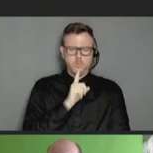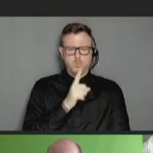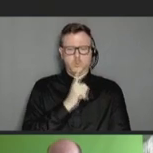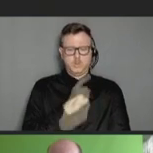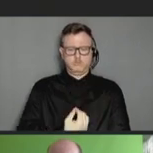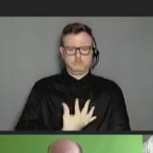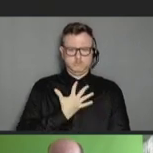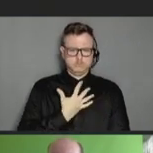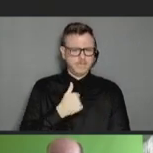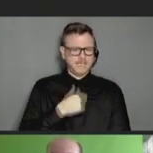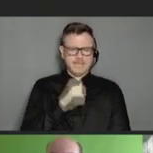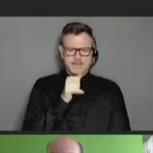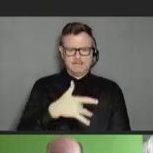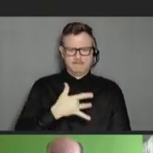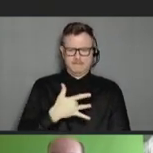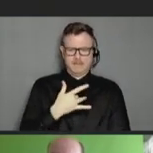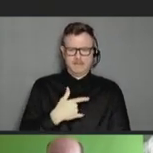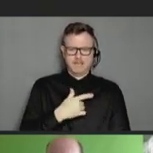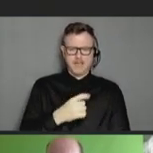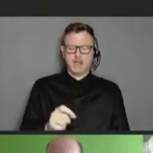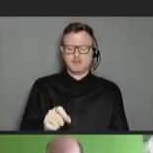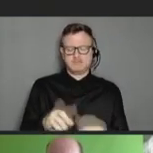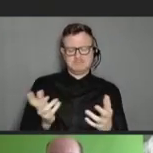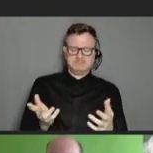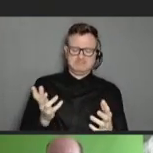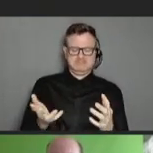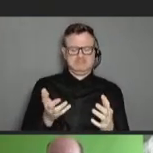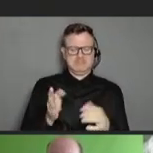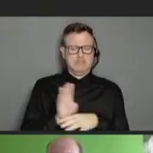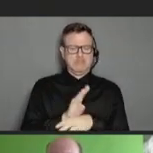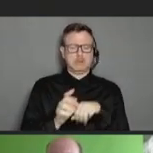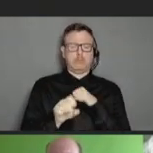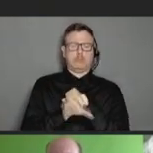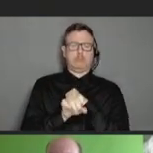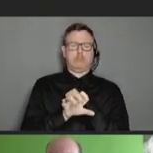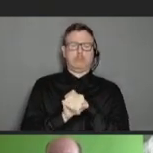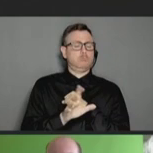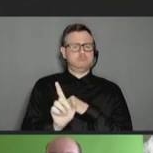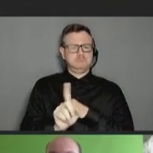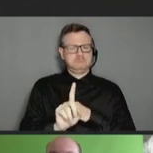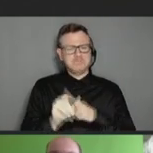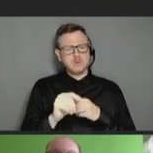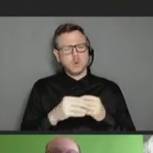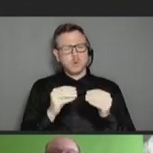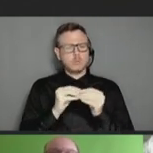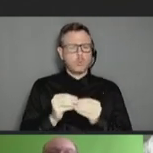as commercial. And I think that there's probably a lesson there in terms of looking to flu